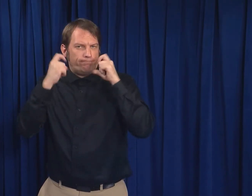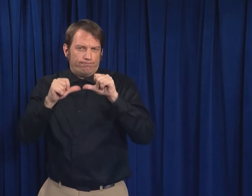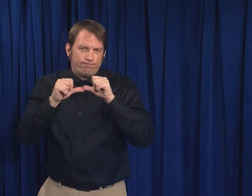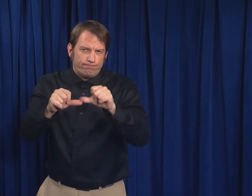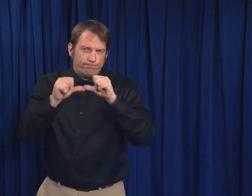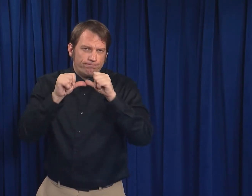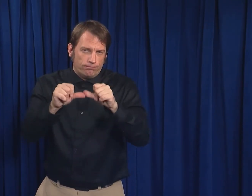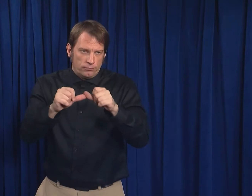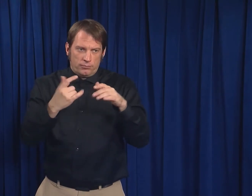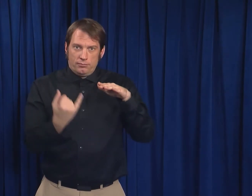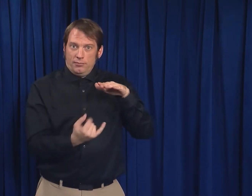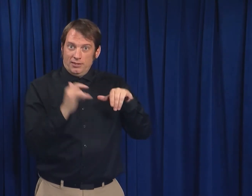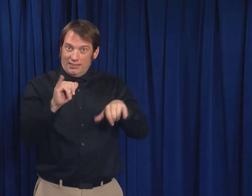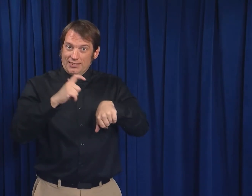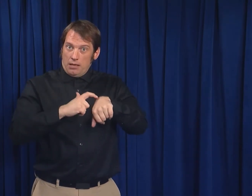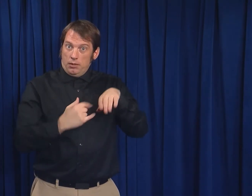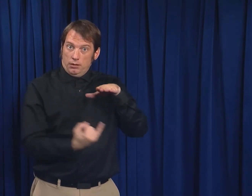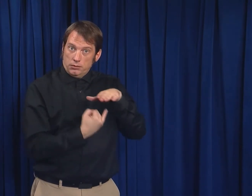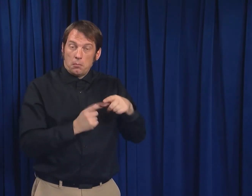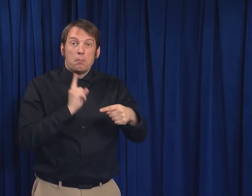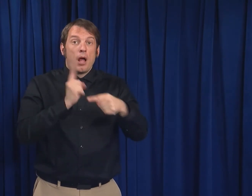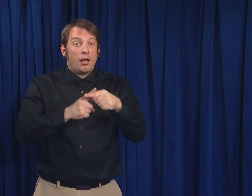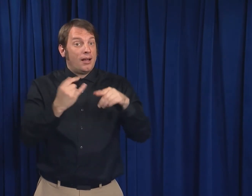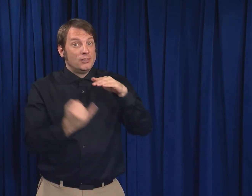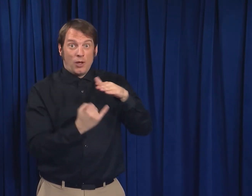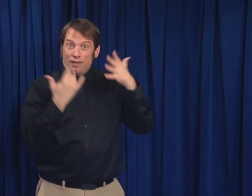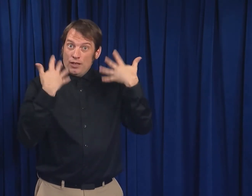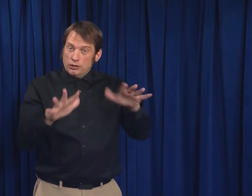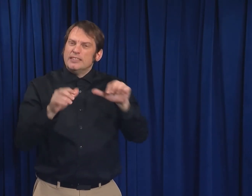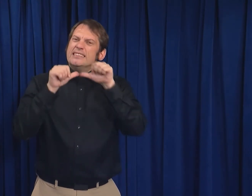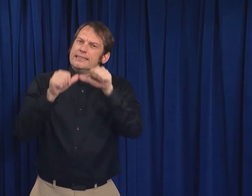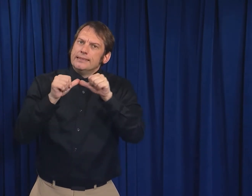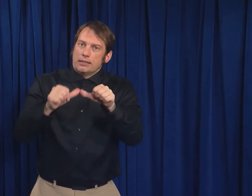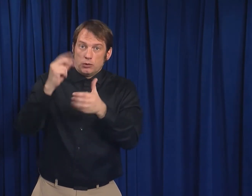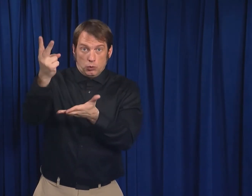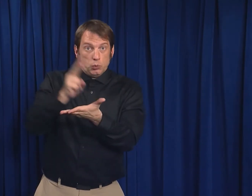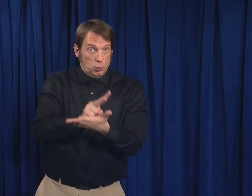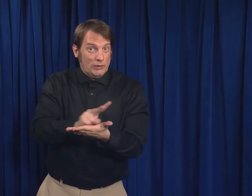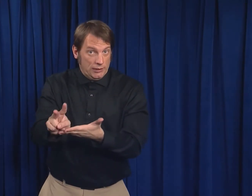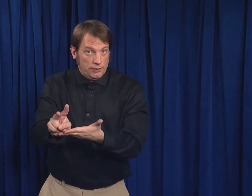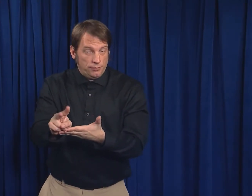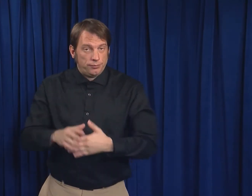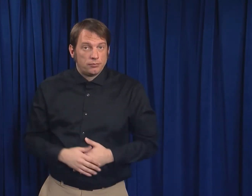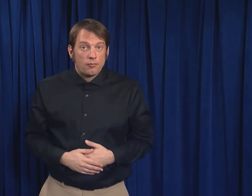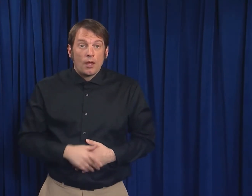for the entire time you are in isolation and for two weeks after you complete isolation.